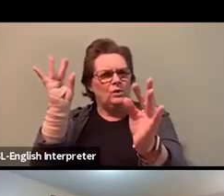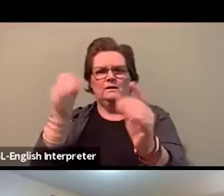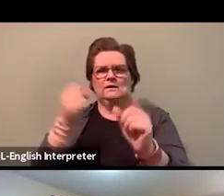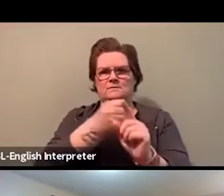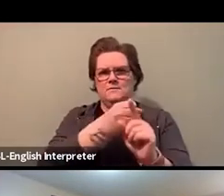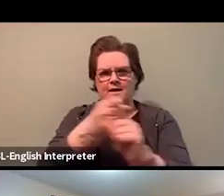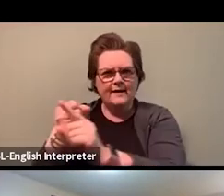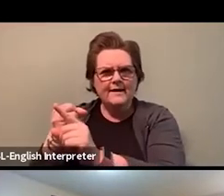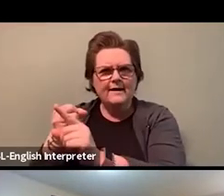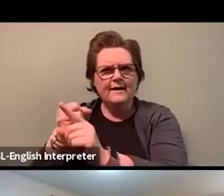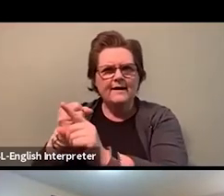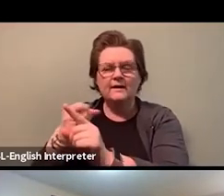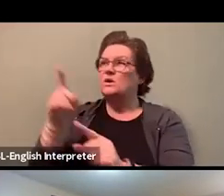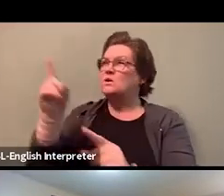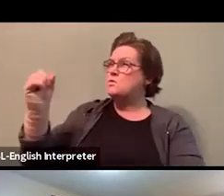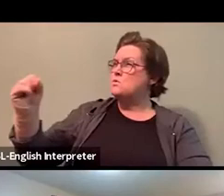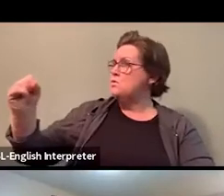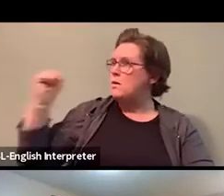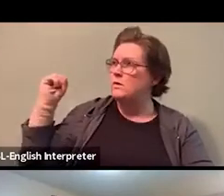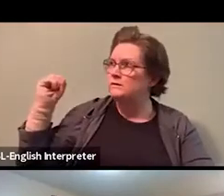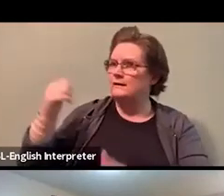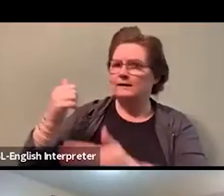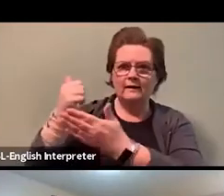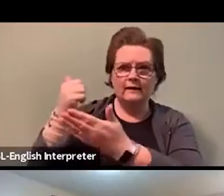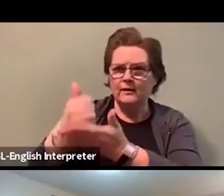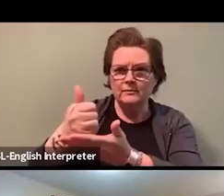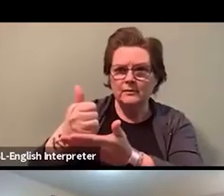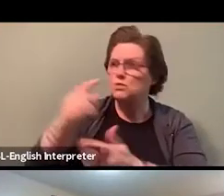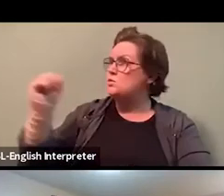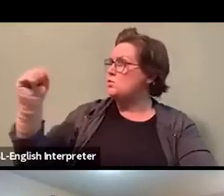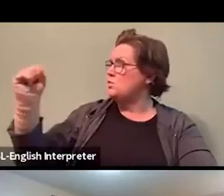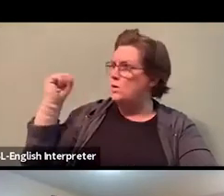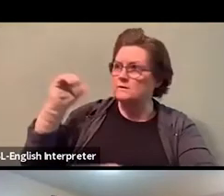It should to every single one of us across this province.